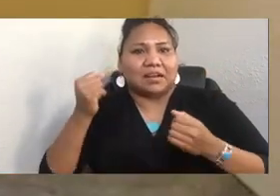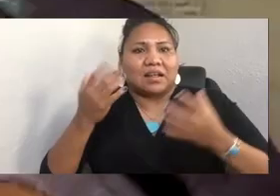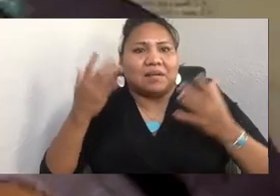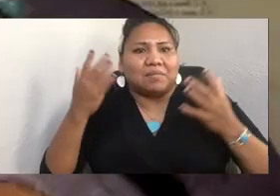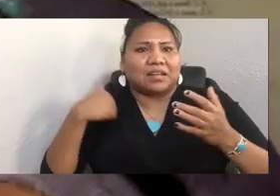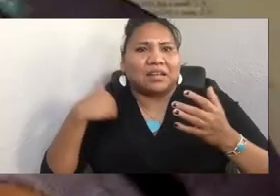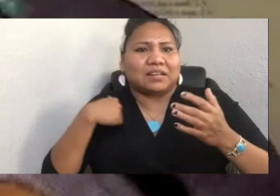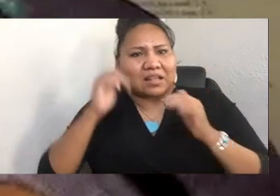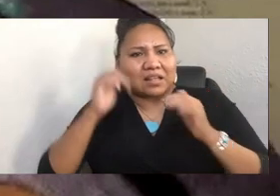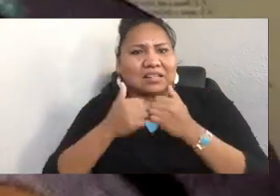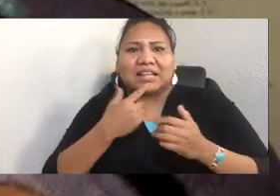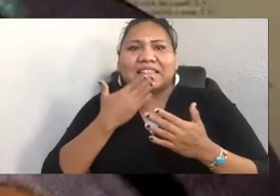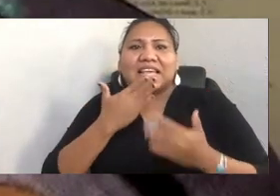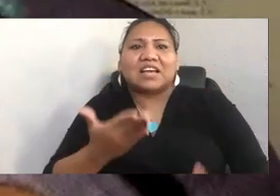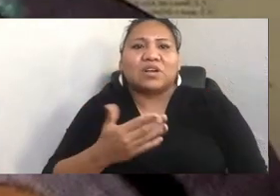Language is important.